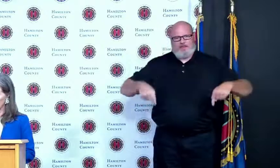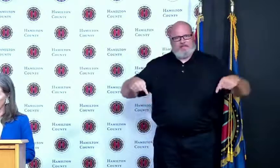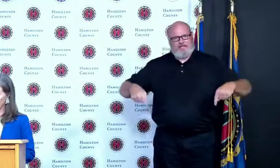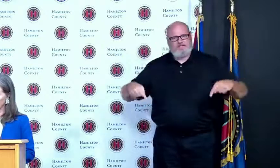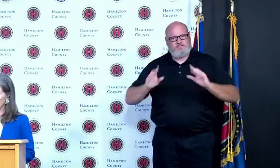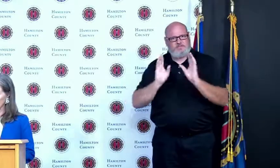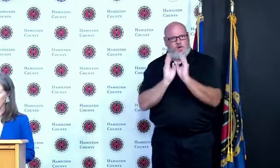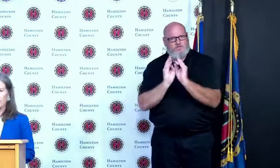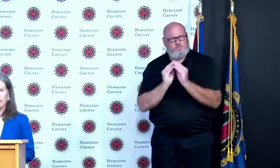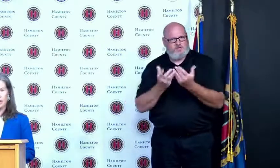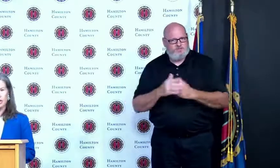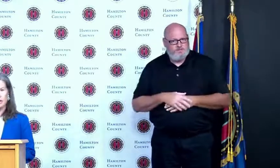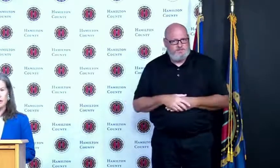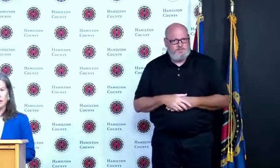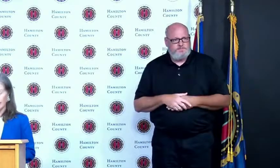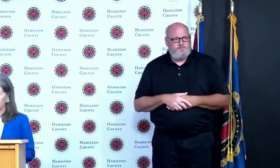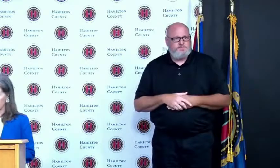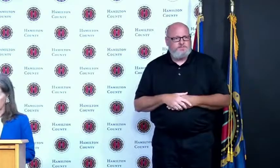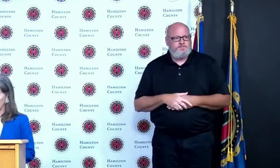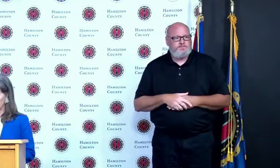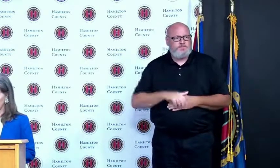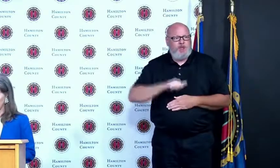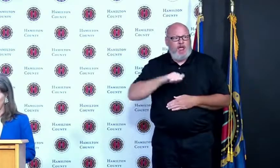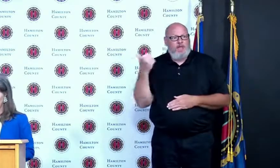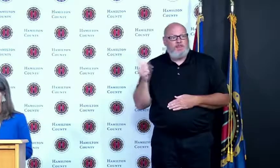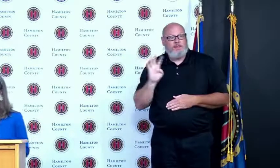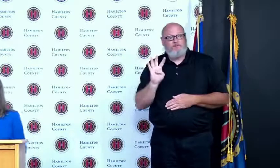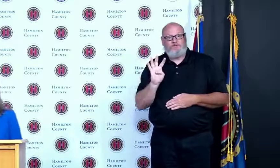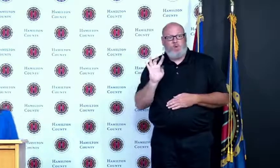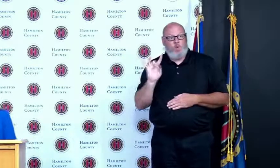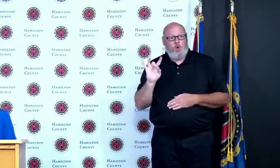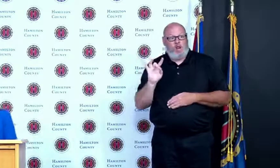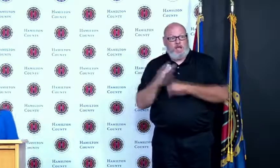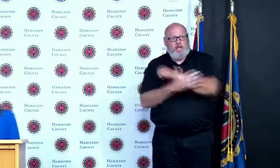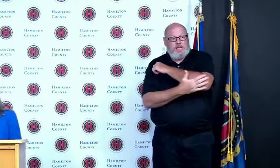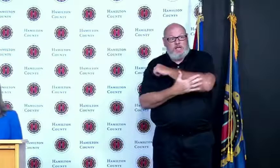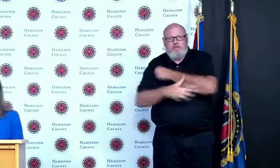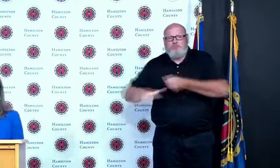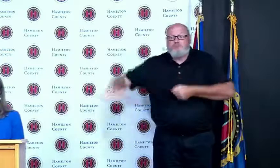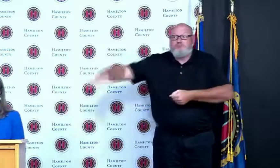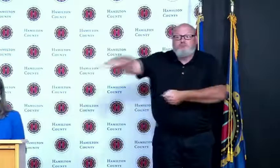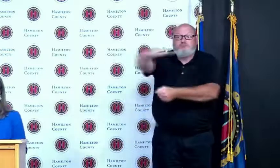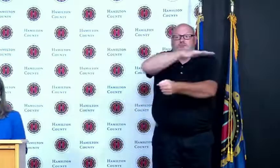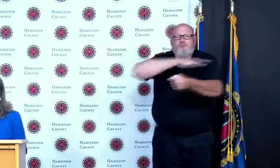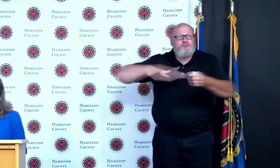other 48 jurisdictions in Hamilton County so we have come together as a community